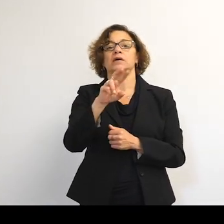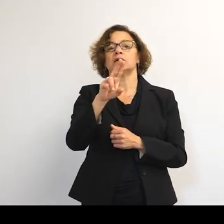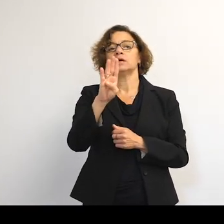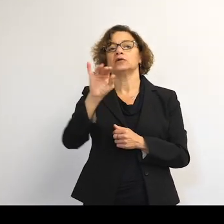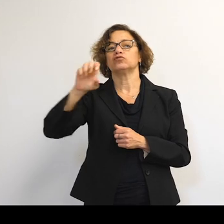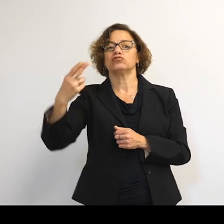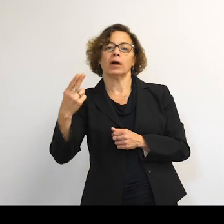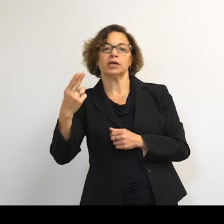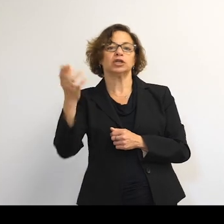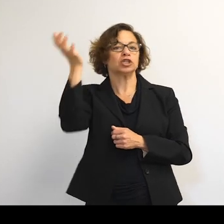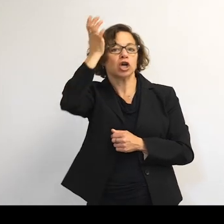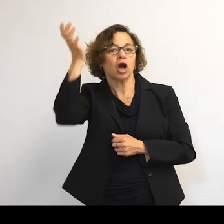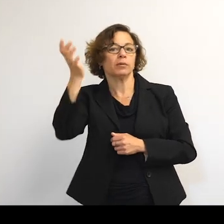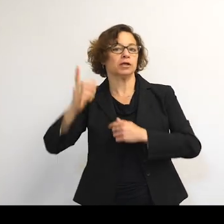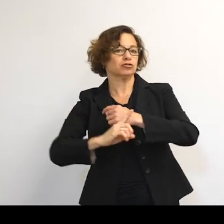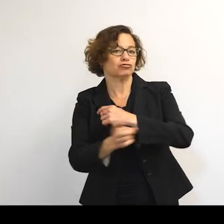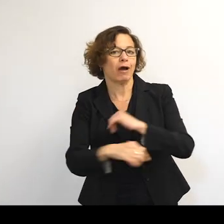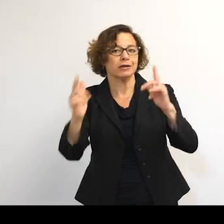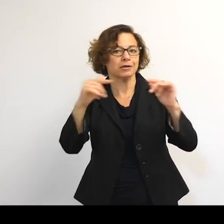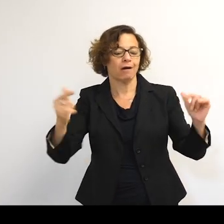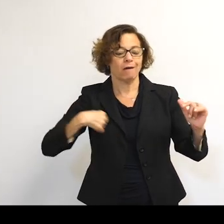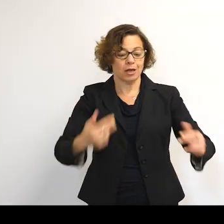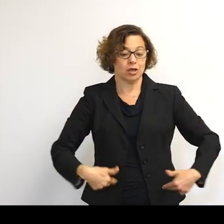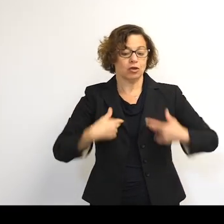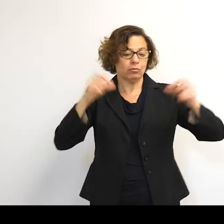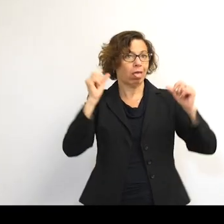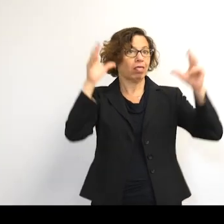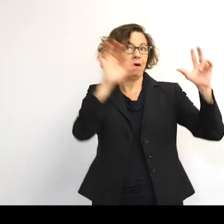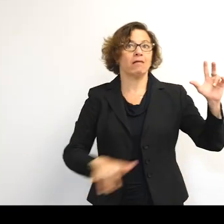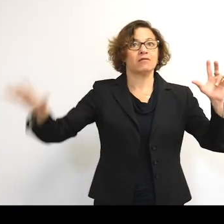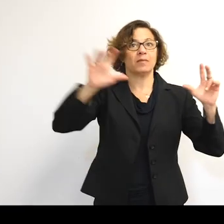the garbage and rubbish that we as humans put up into orbit around the Earth.